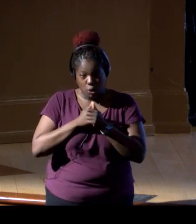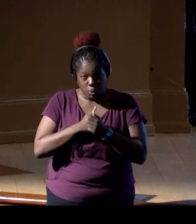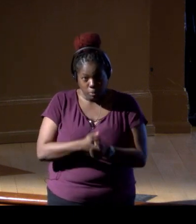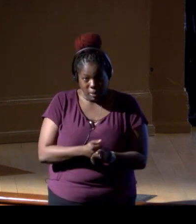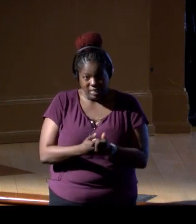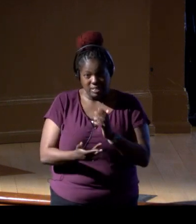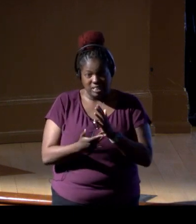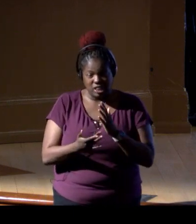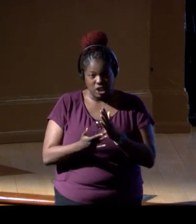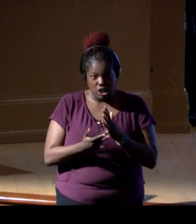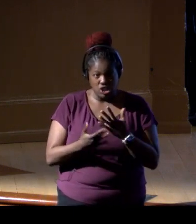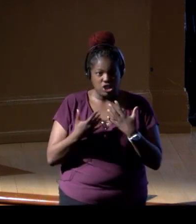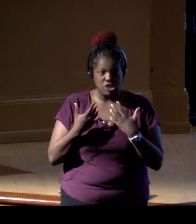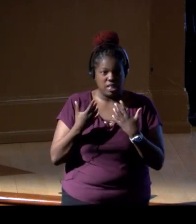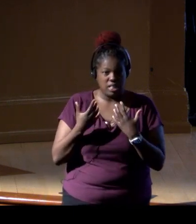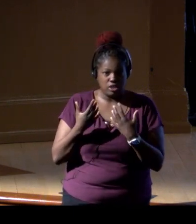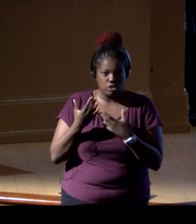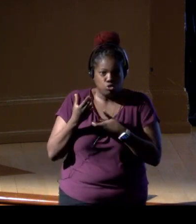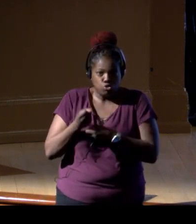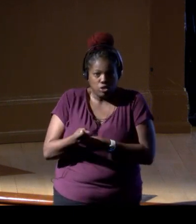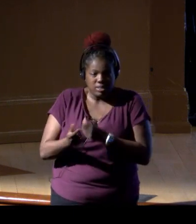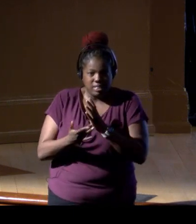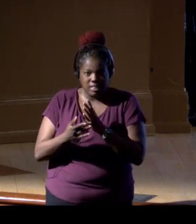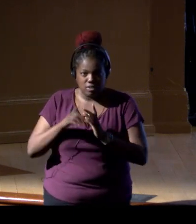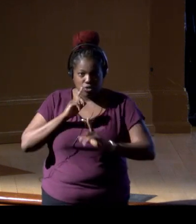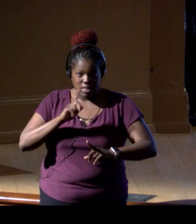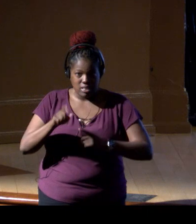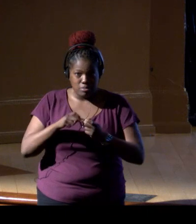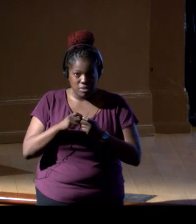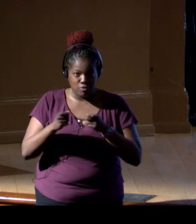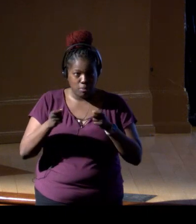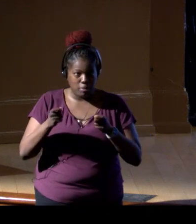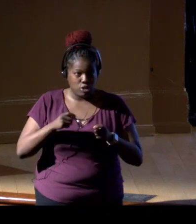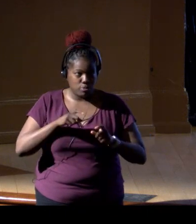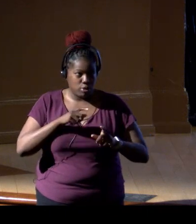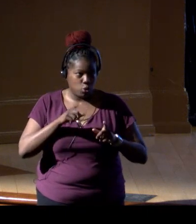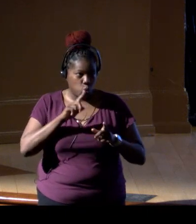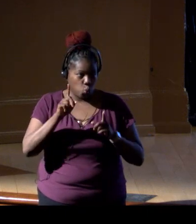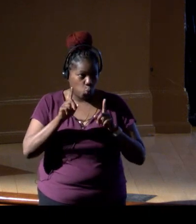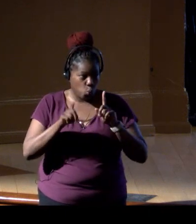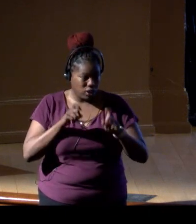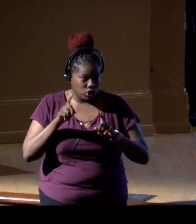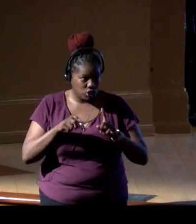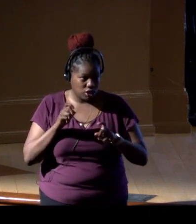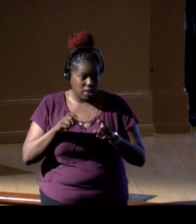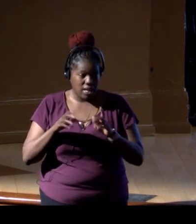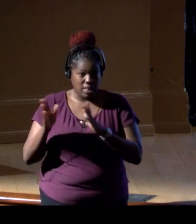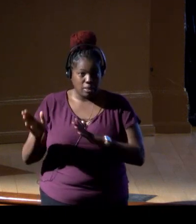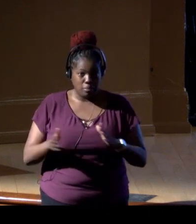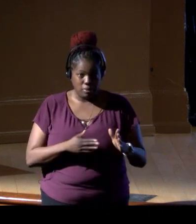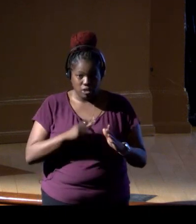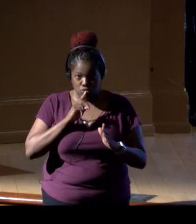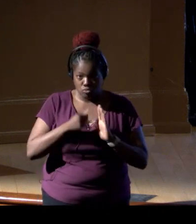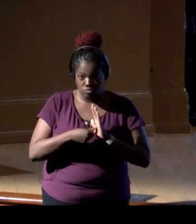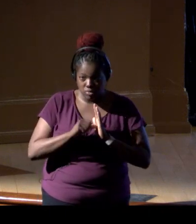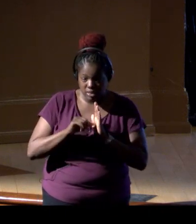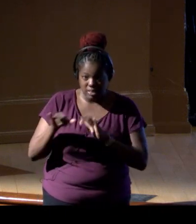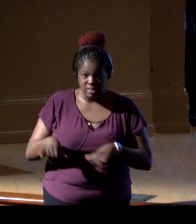as trustworthy techniques for answering specific management questions, and that the plan emphasizes standardizing protocols,